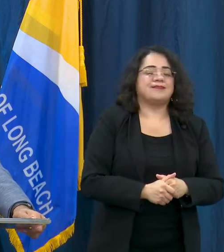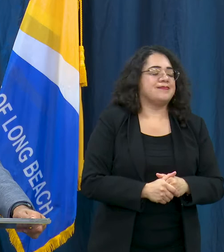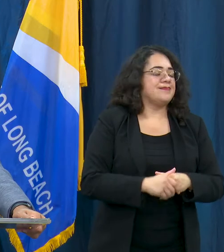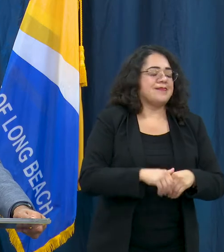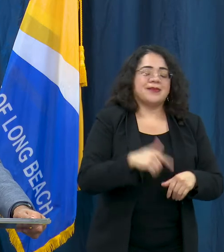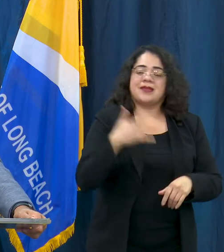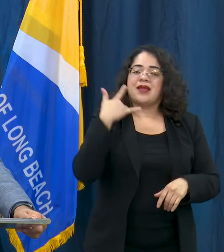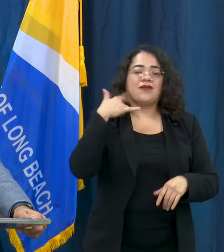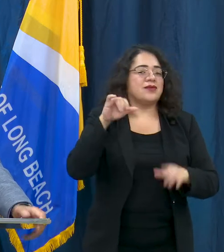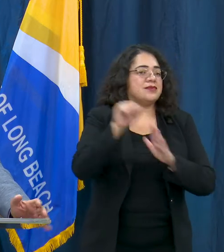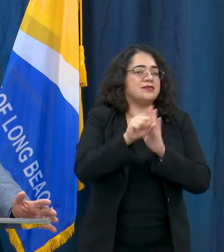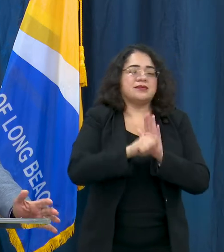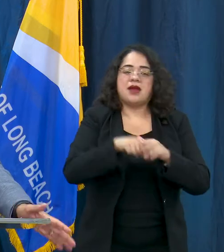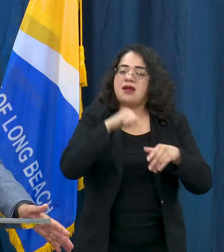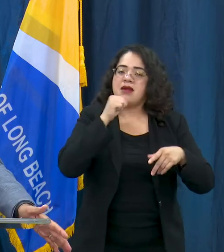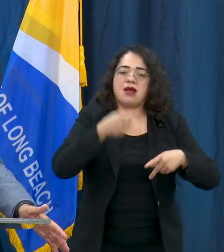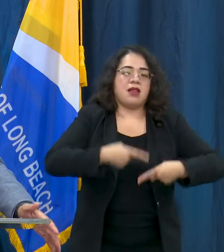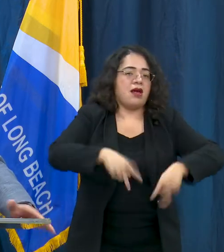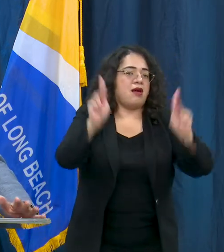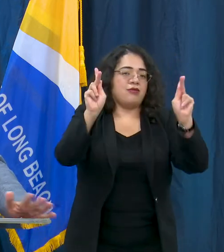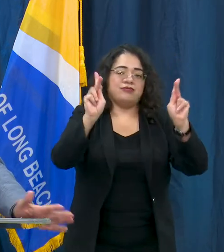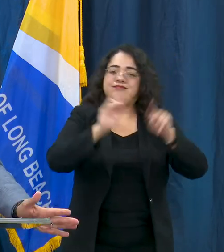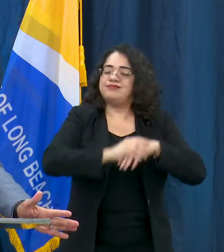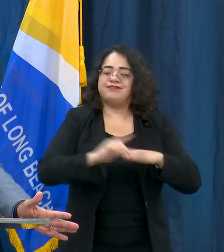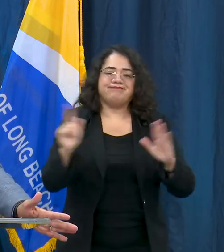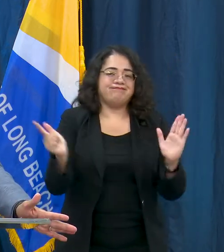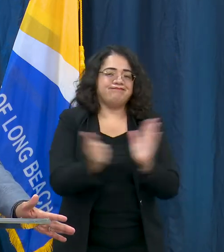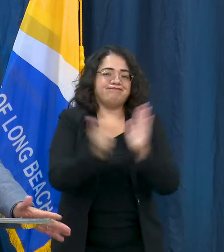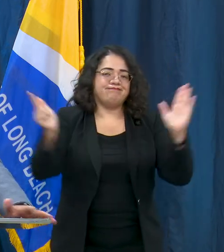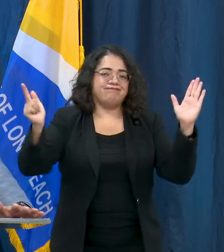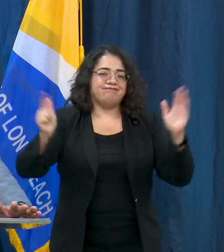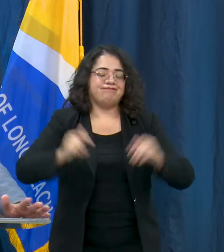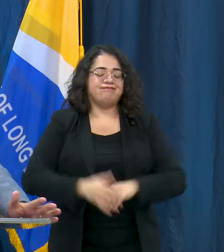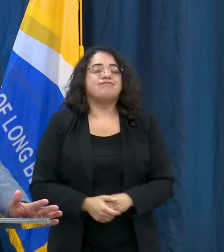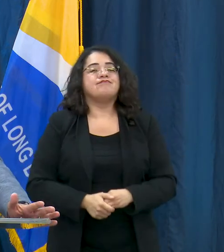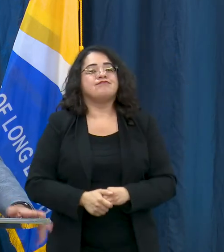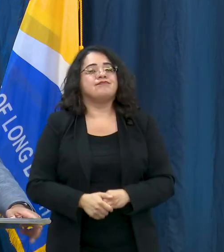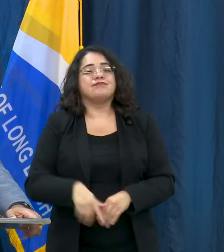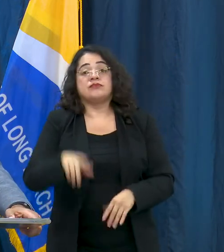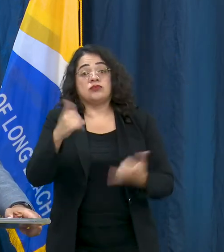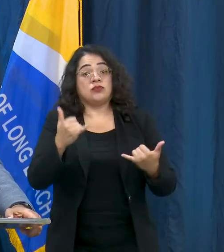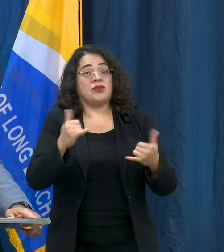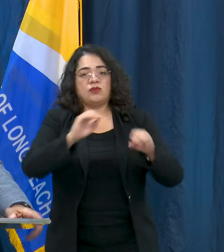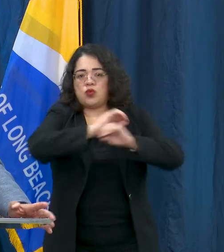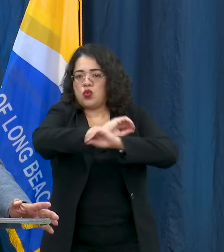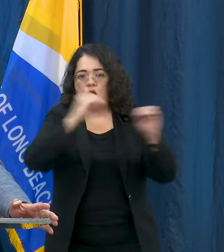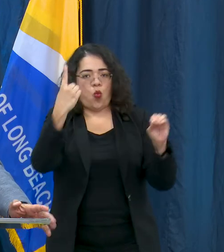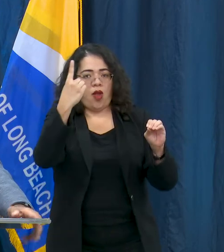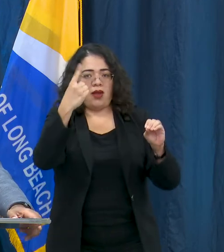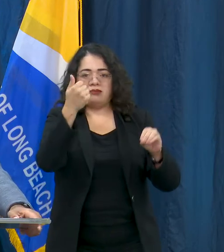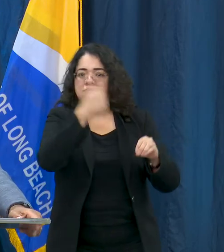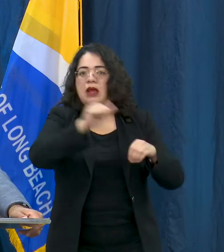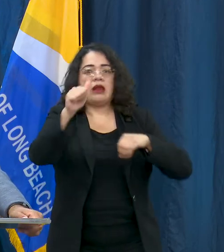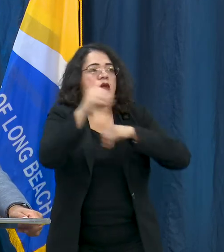California and because they're not allowed anywhere in the state, in any county, including Los Angeles